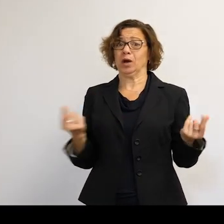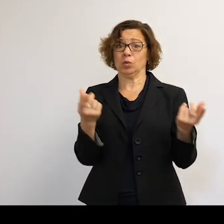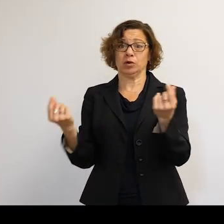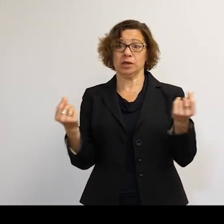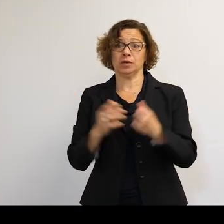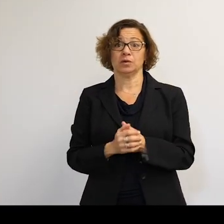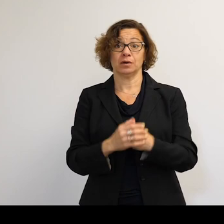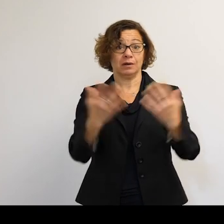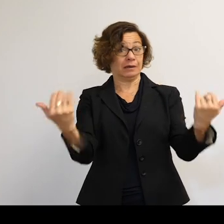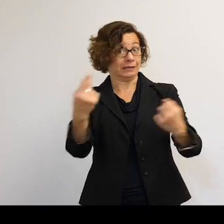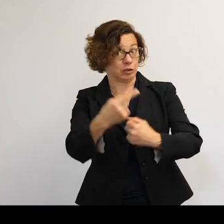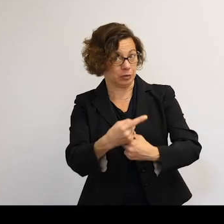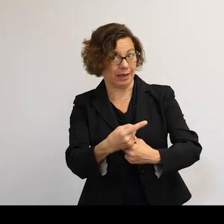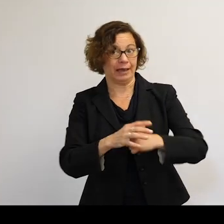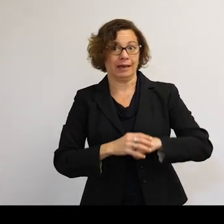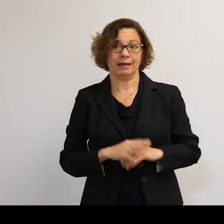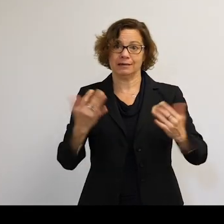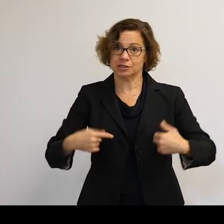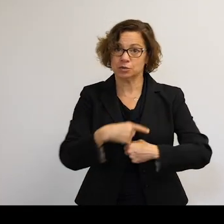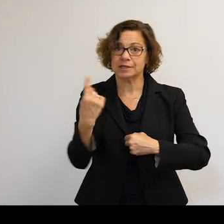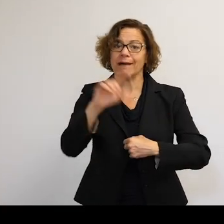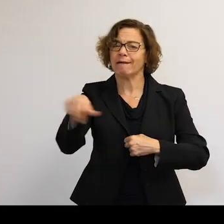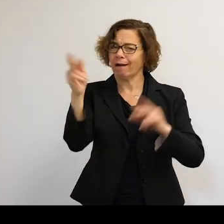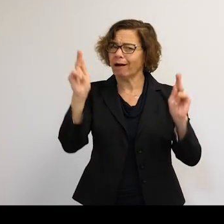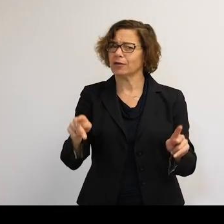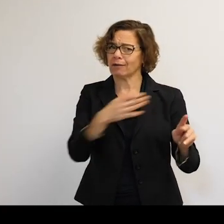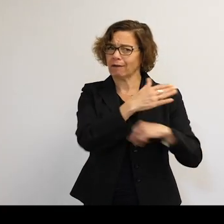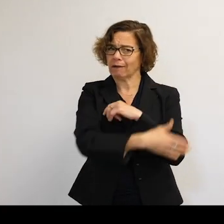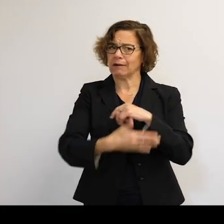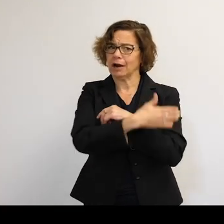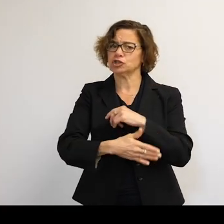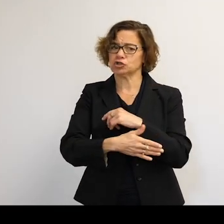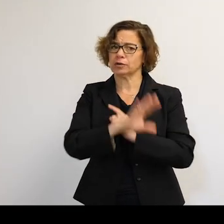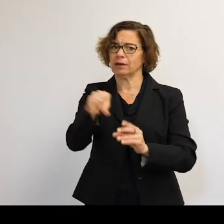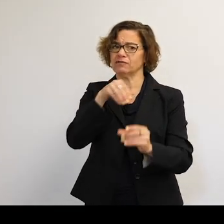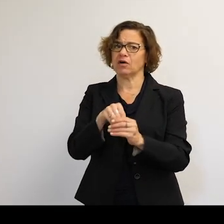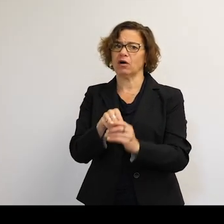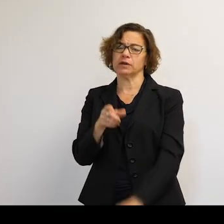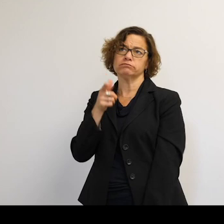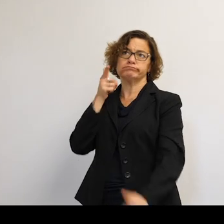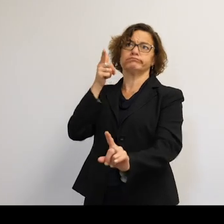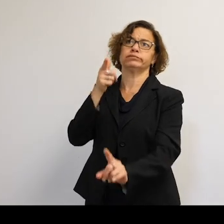Today, someone else got involved in the shooting-down satellites game-- India.